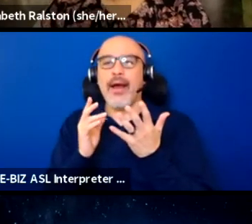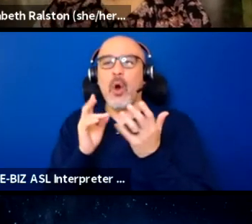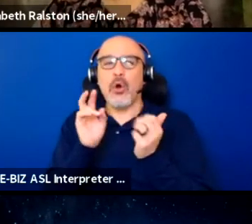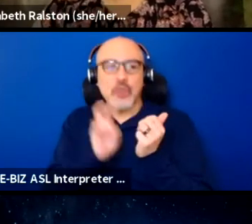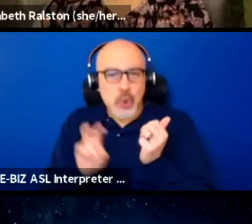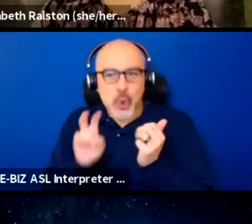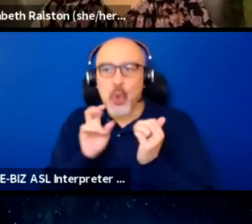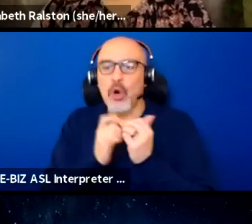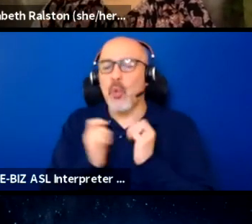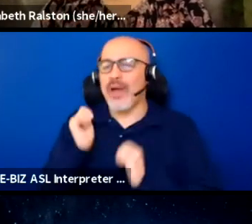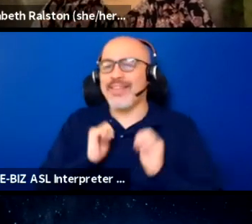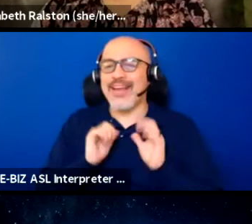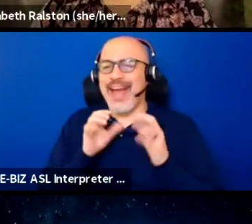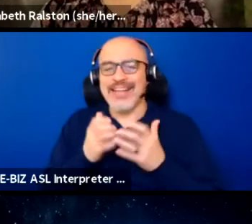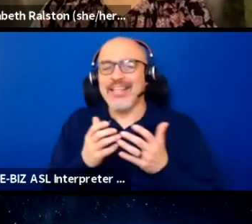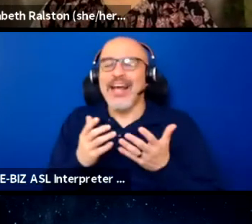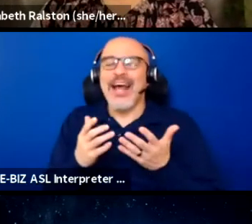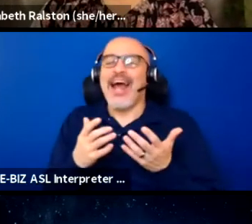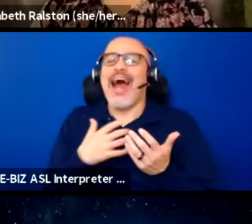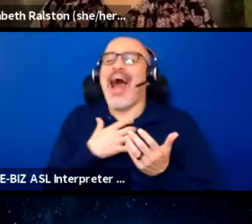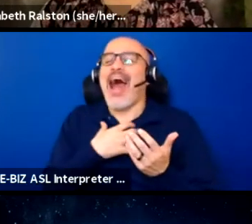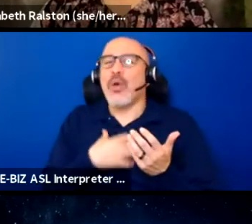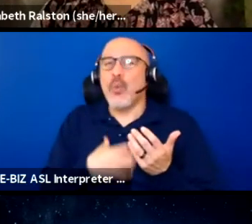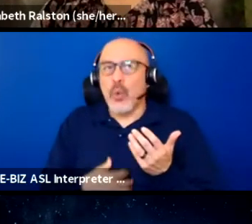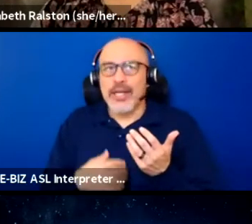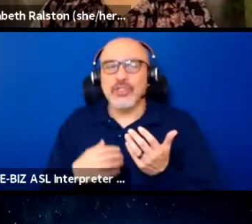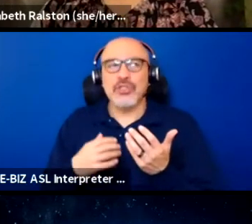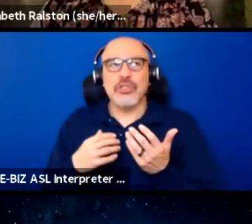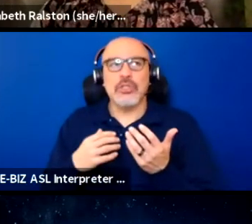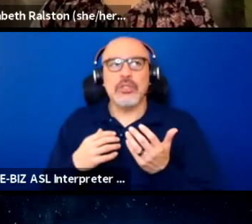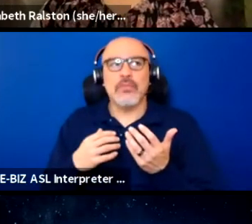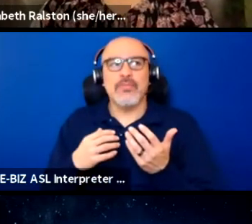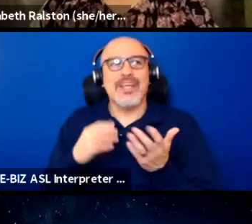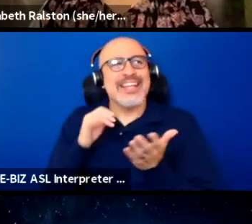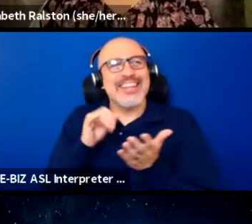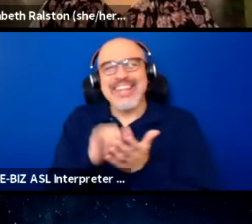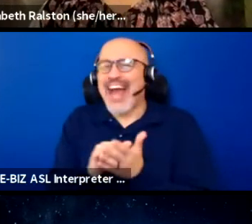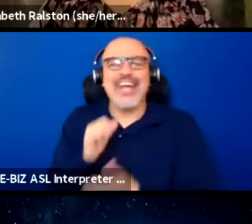I wish that that wasn't so hard to figure out.